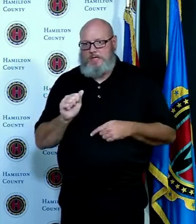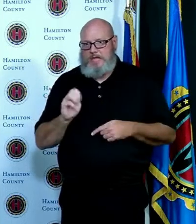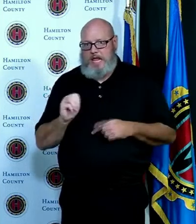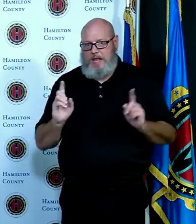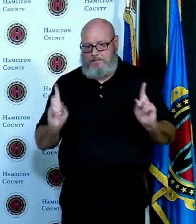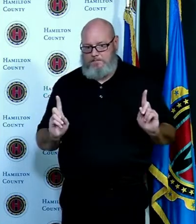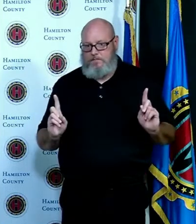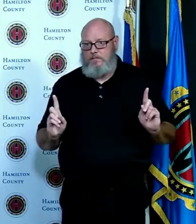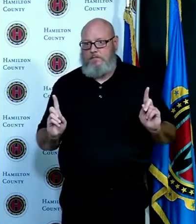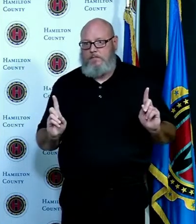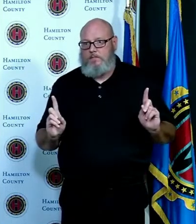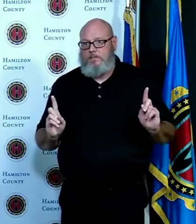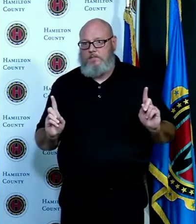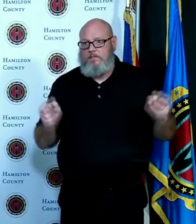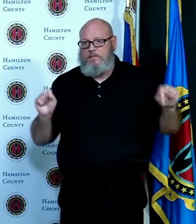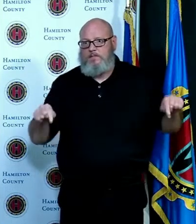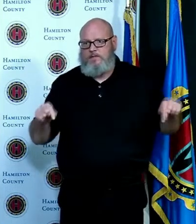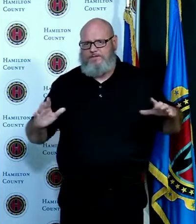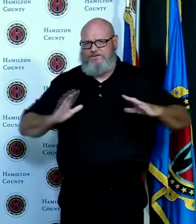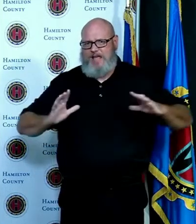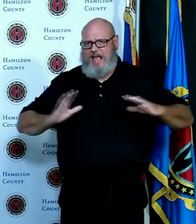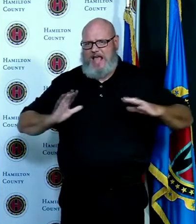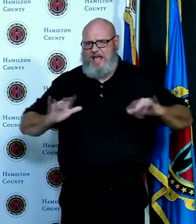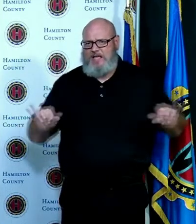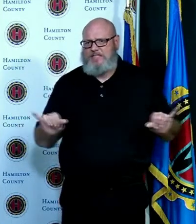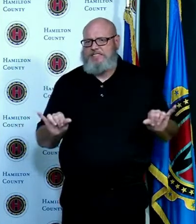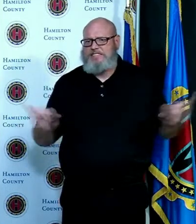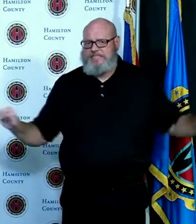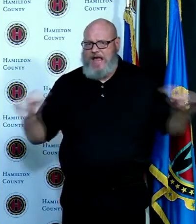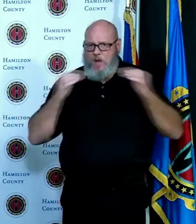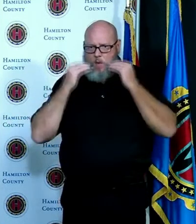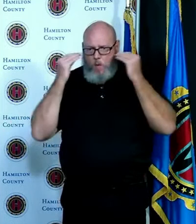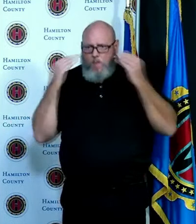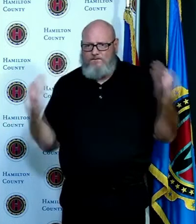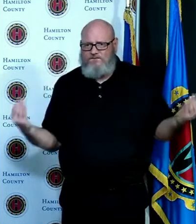are able to continue to go out and do their normal activities whether it be go to school